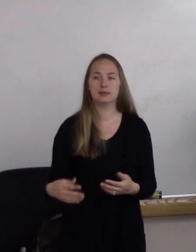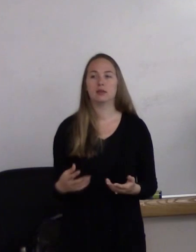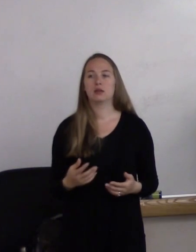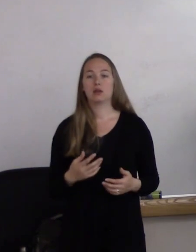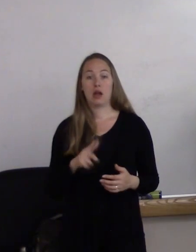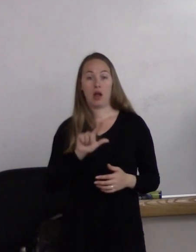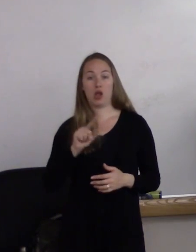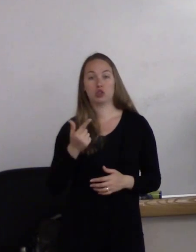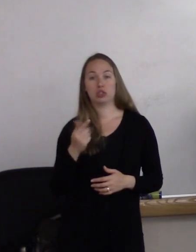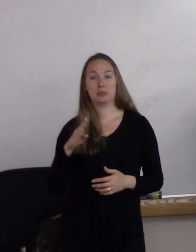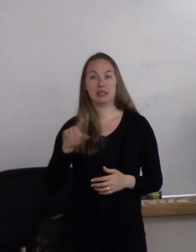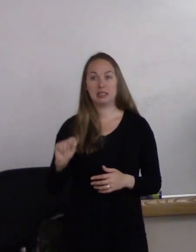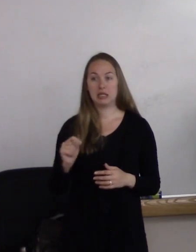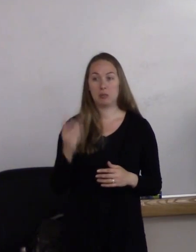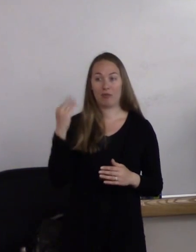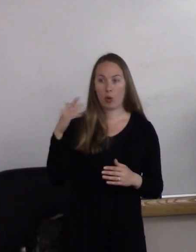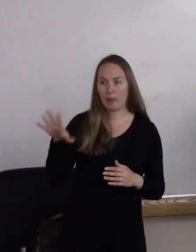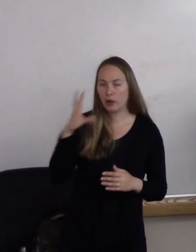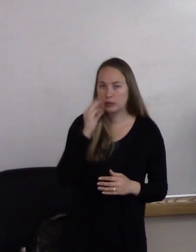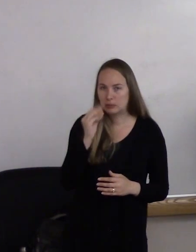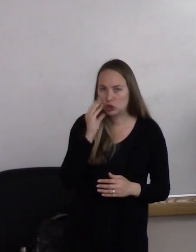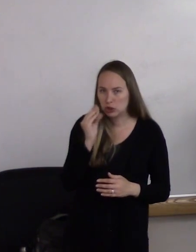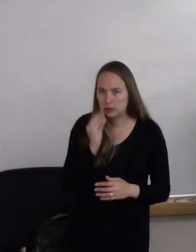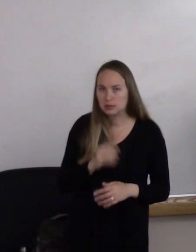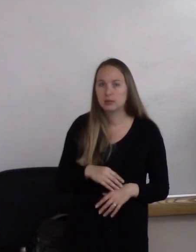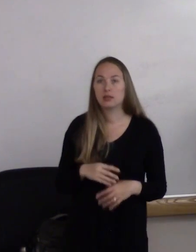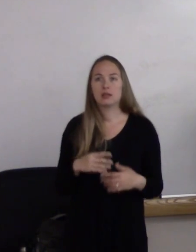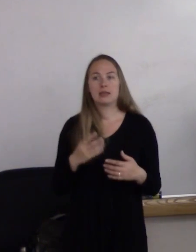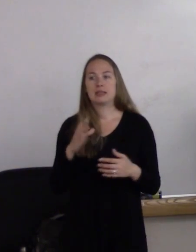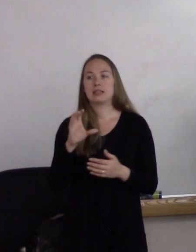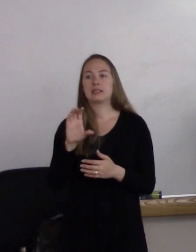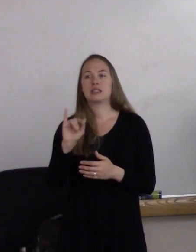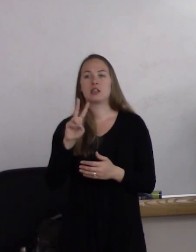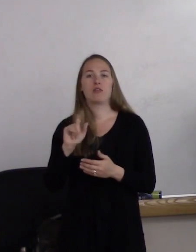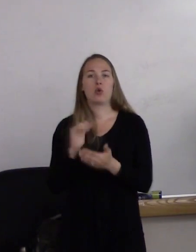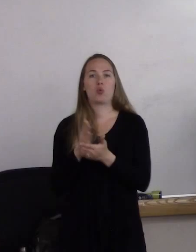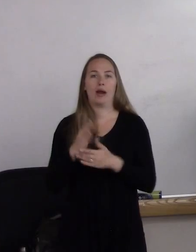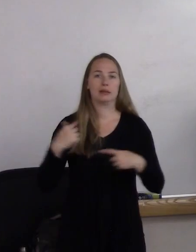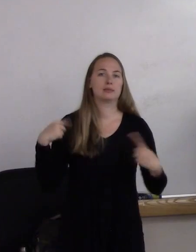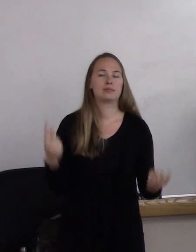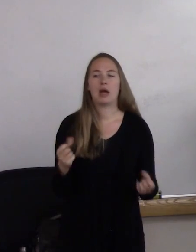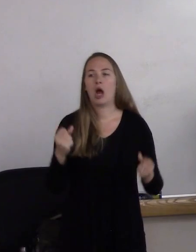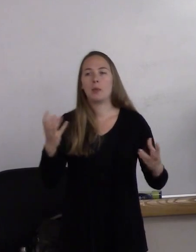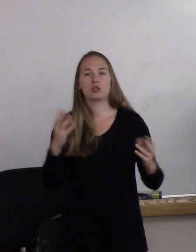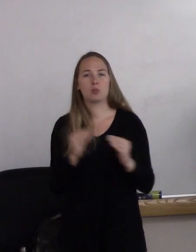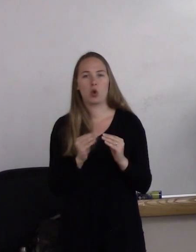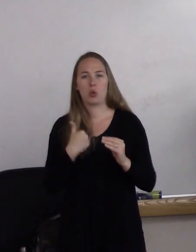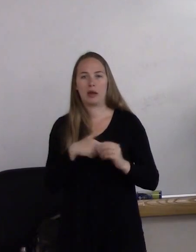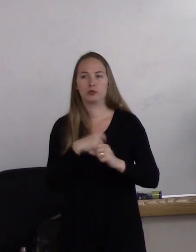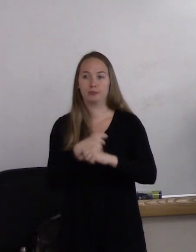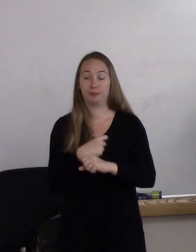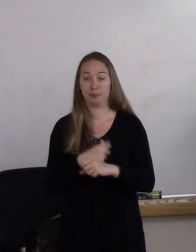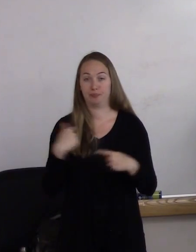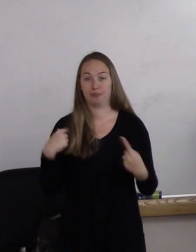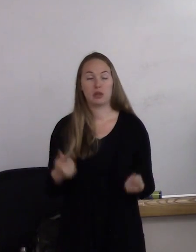How far have we come in LGBT civil rights, and how much further do we have to go? The other topics in our training--